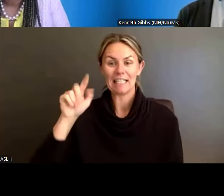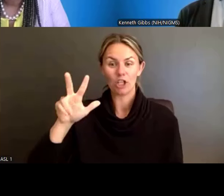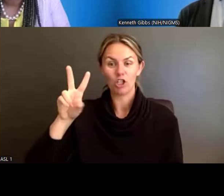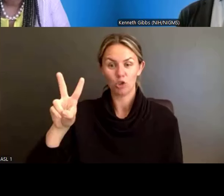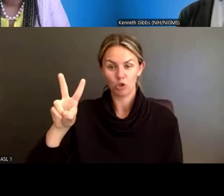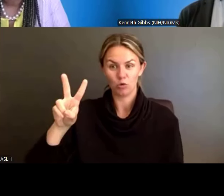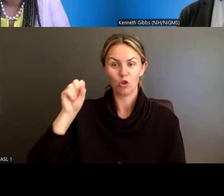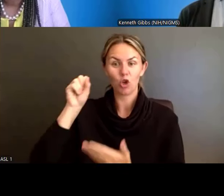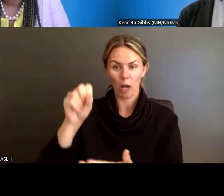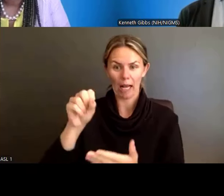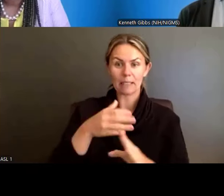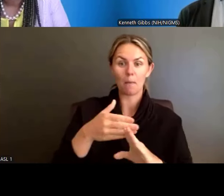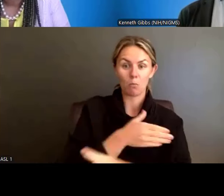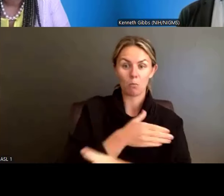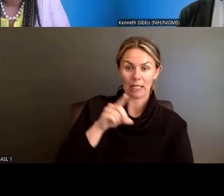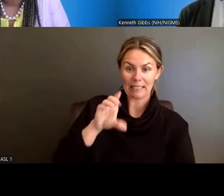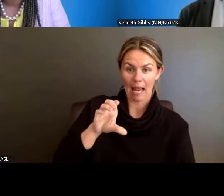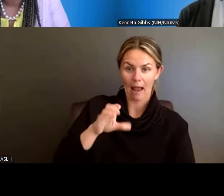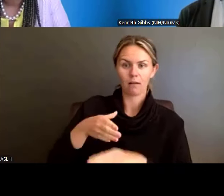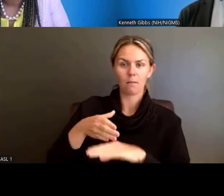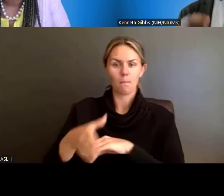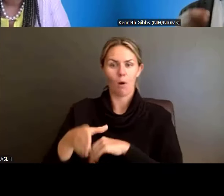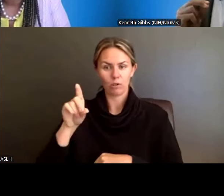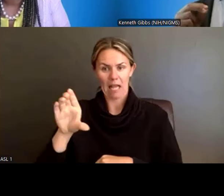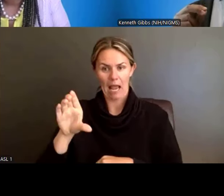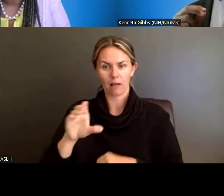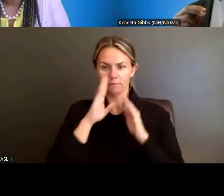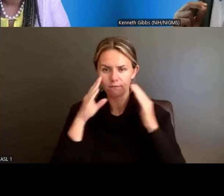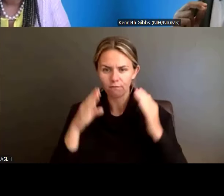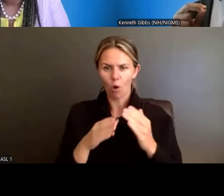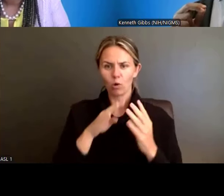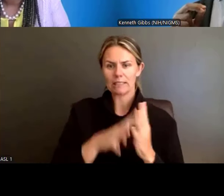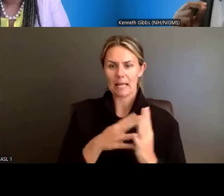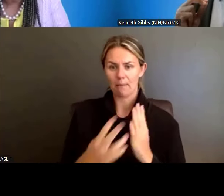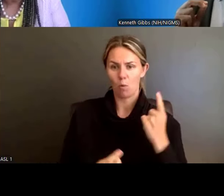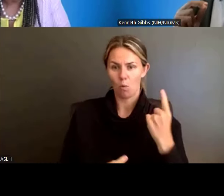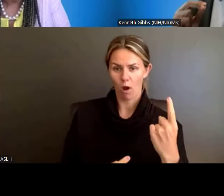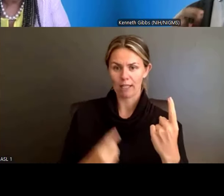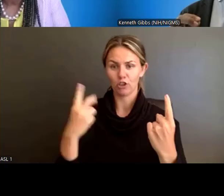Table 1 and 2 will only ask for stage-specific information.